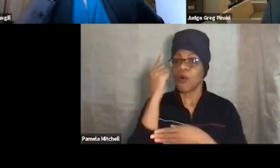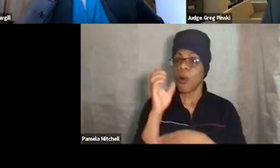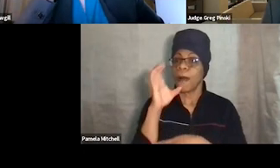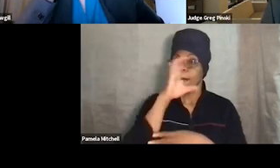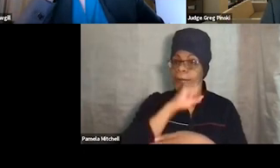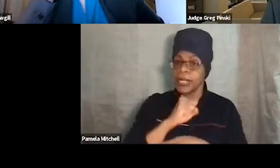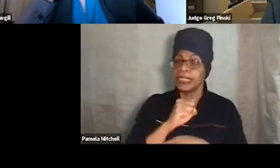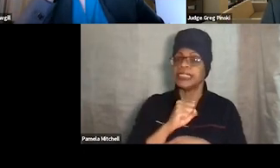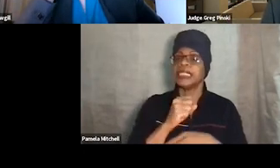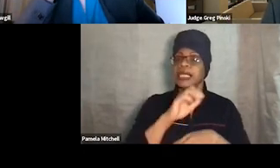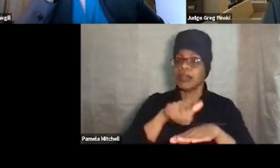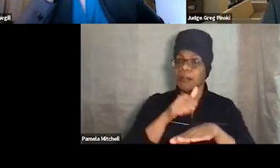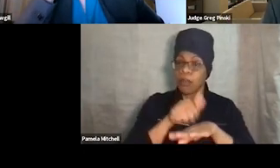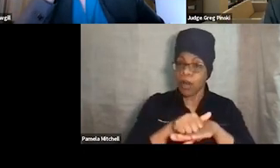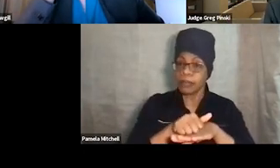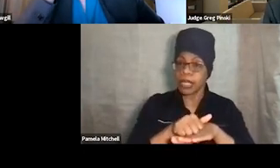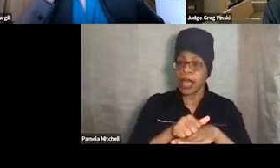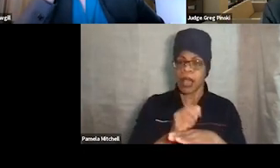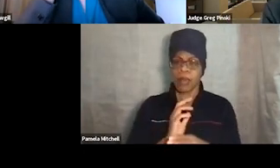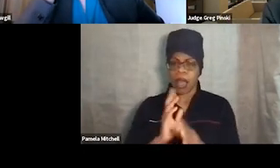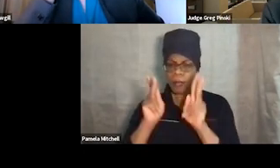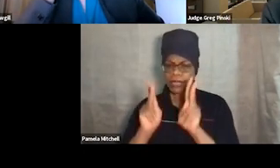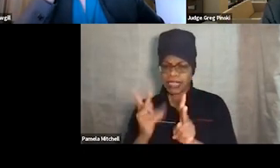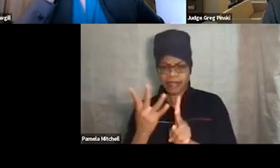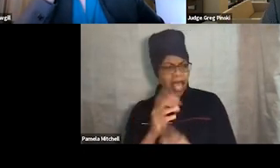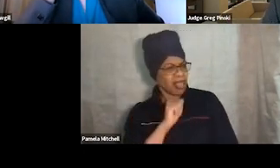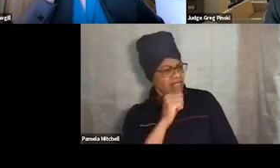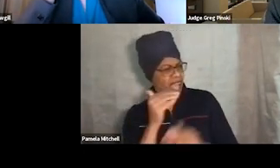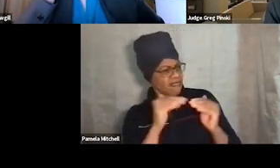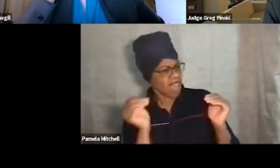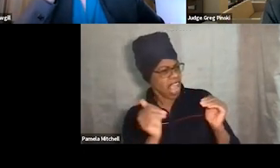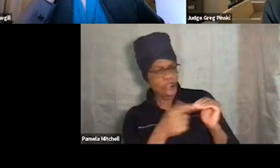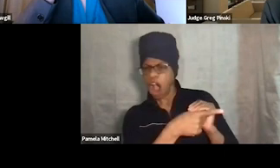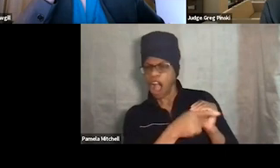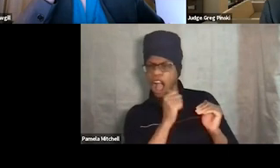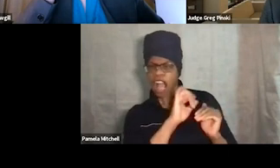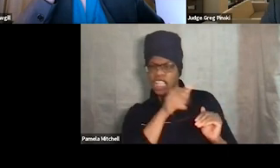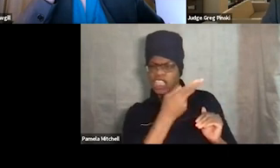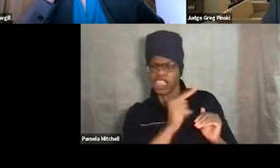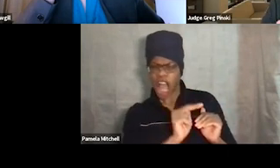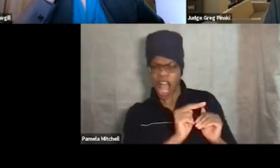The phase five participant says, "Hey, that's not fair. John was just up here and he got a verbal warning."